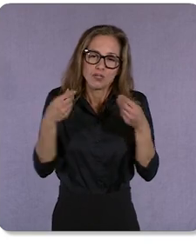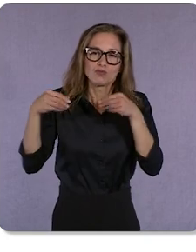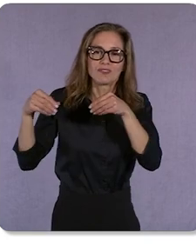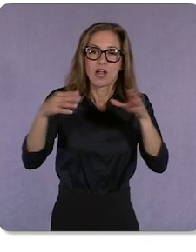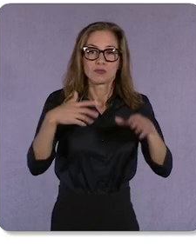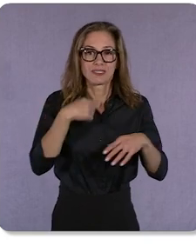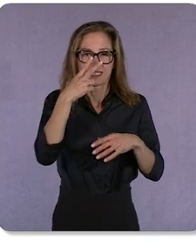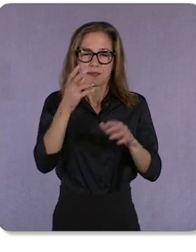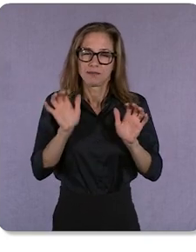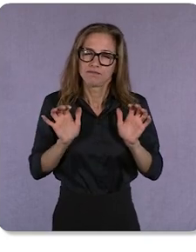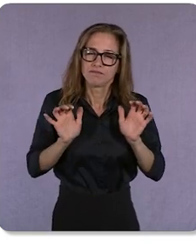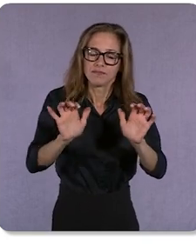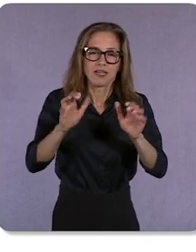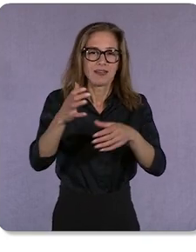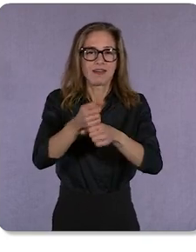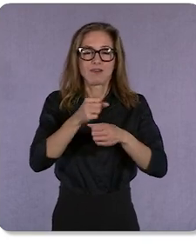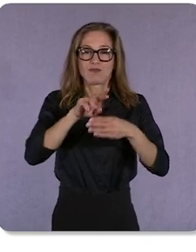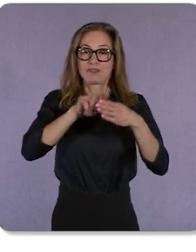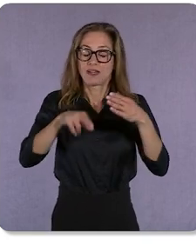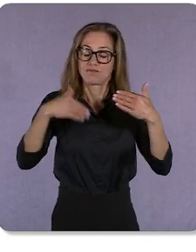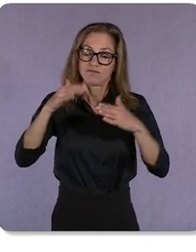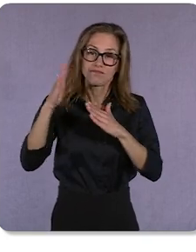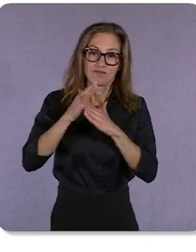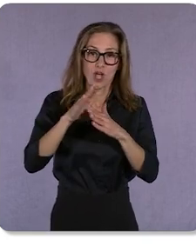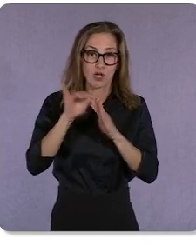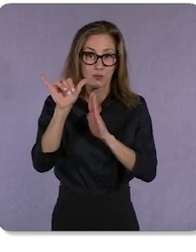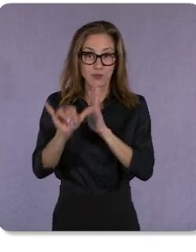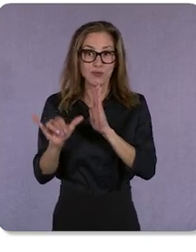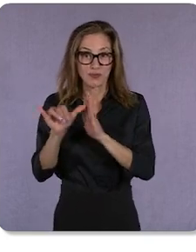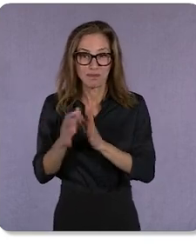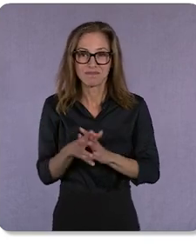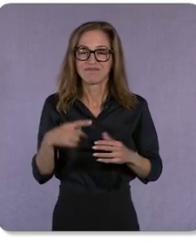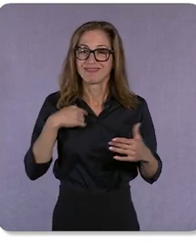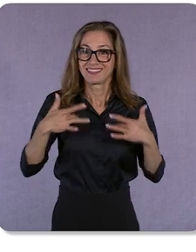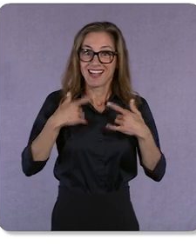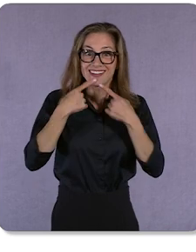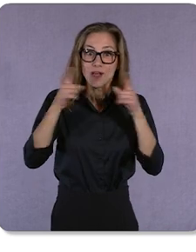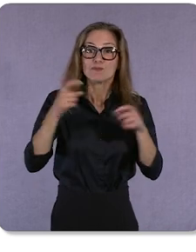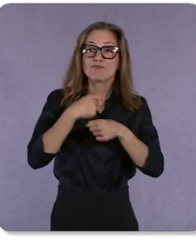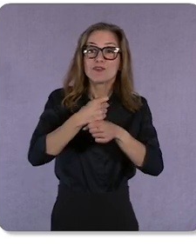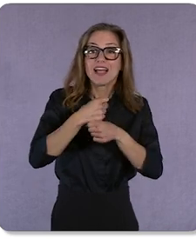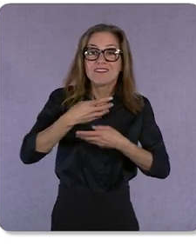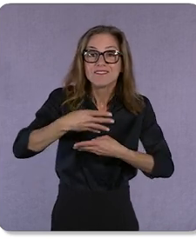And we’re excited to announce that product feeds, previously only appearing in-stream,